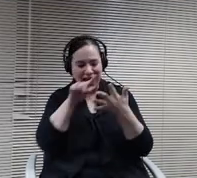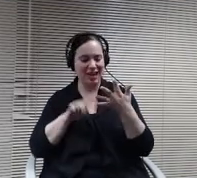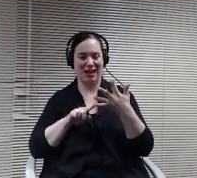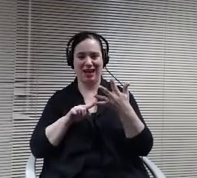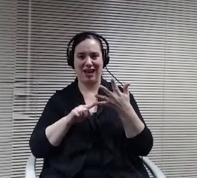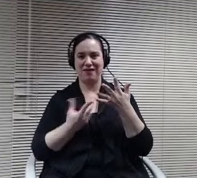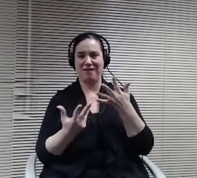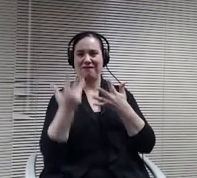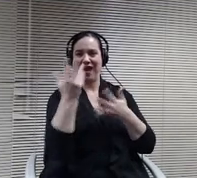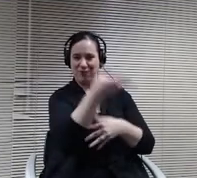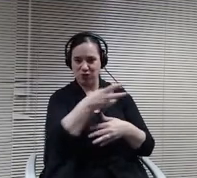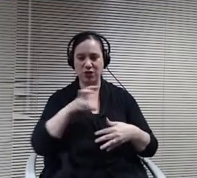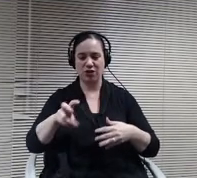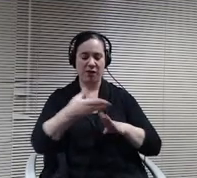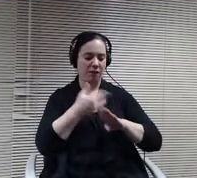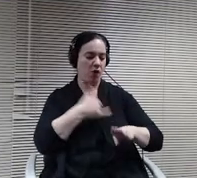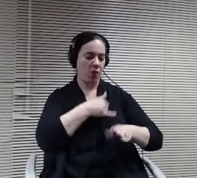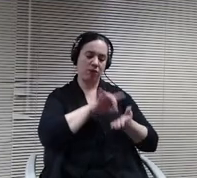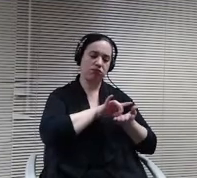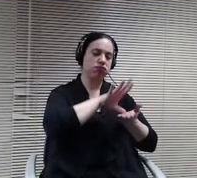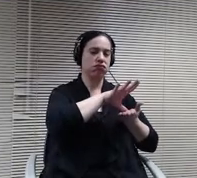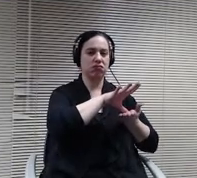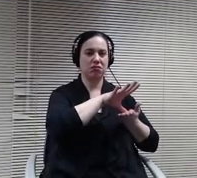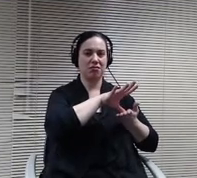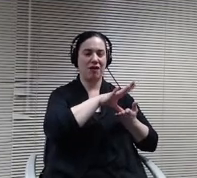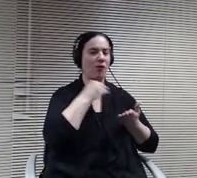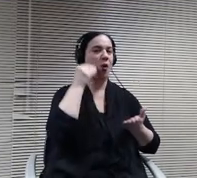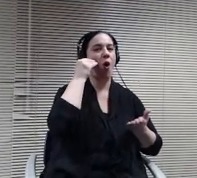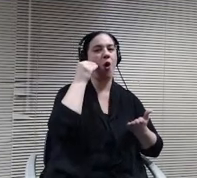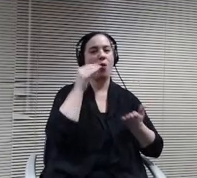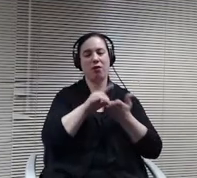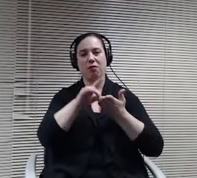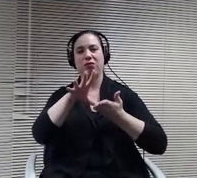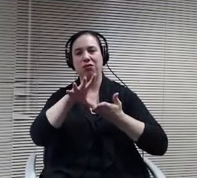their home or into college. And so I think we've had a little